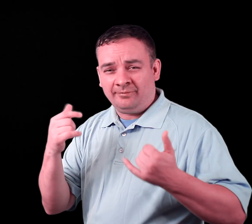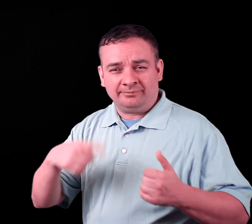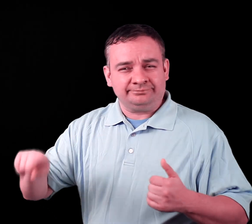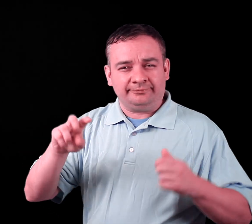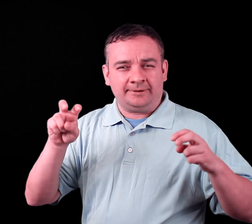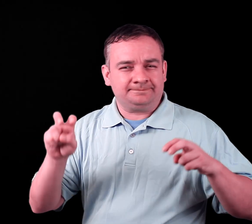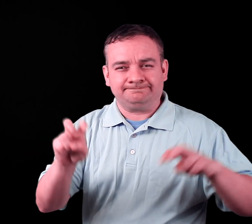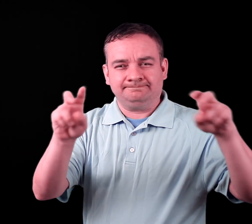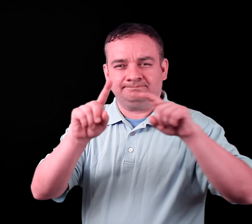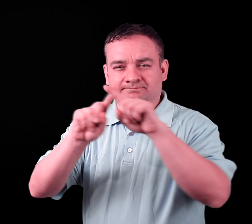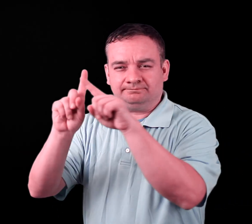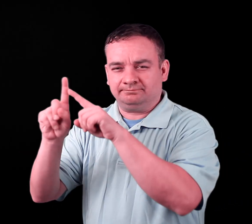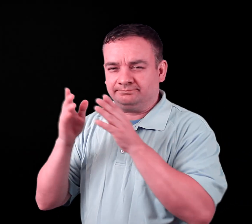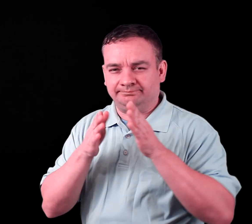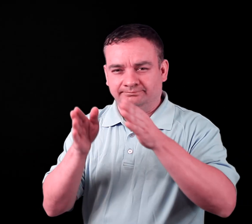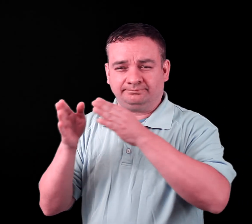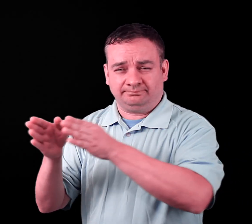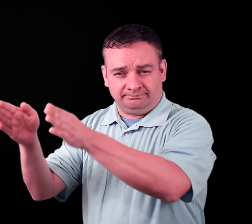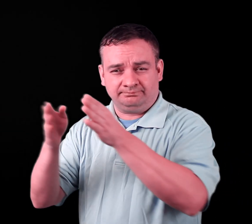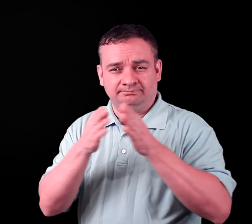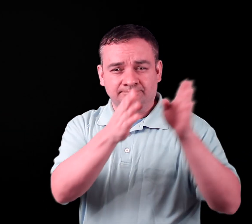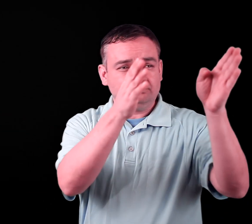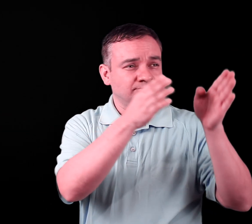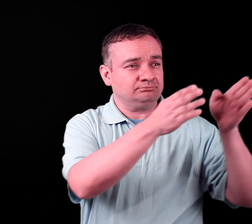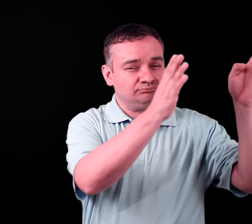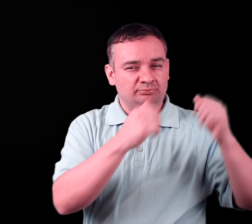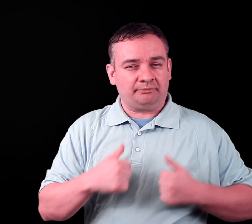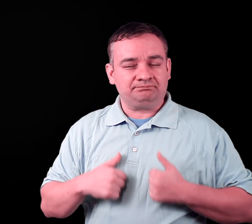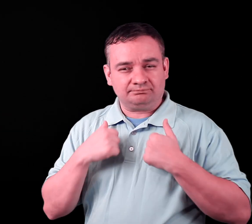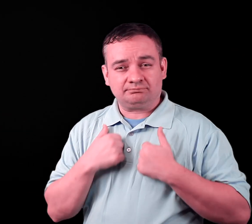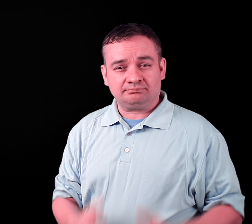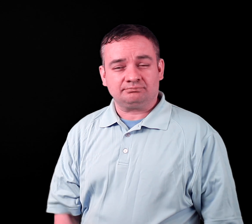Now those graduates journey different paths in life